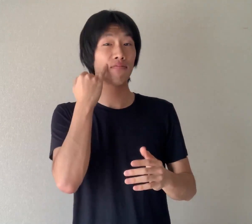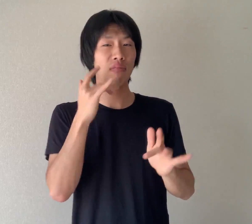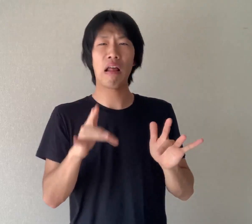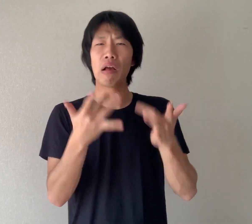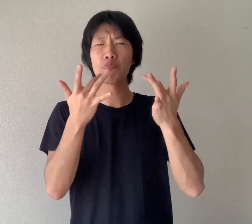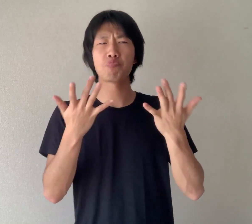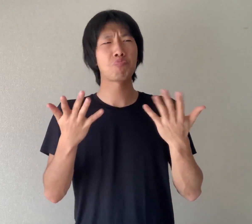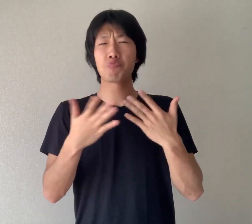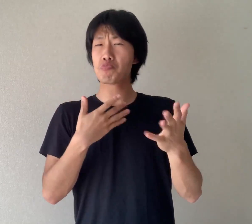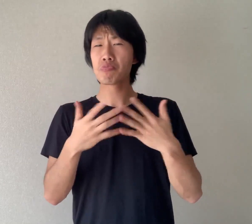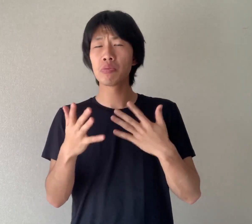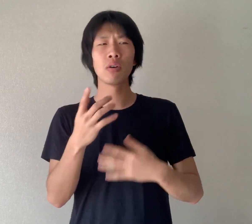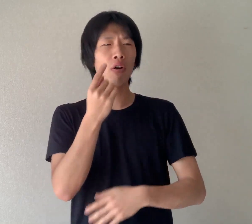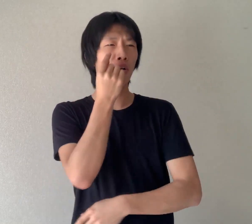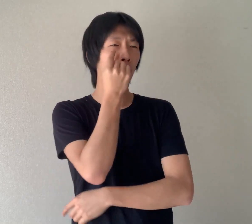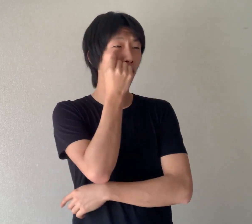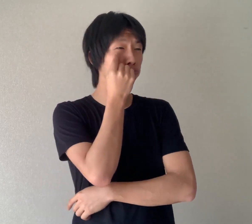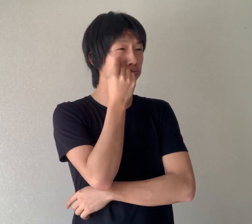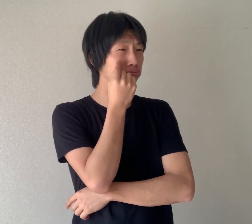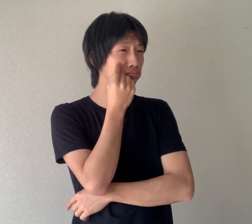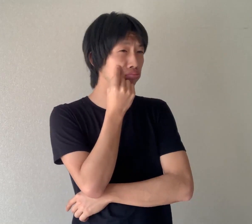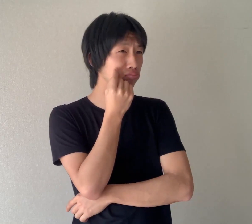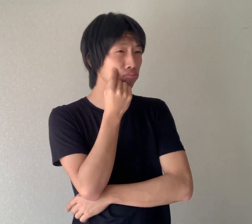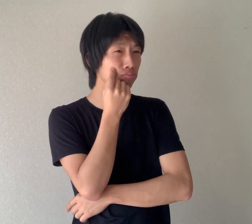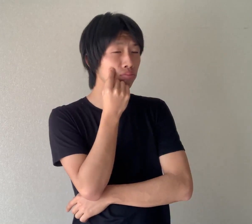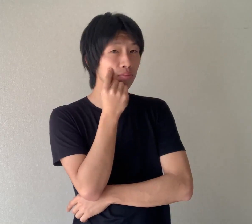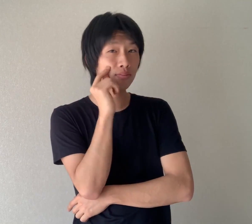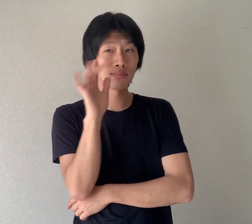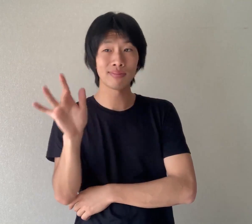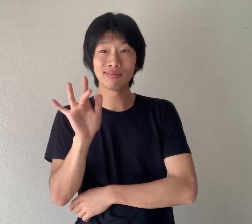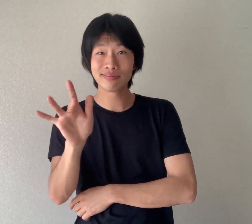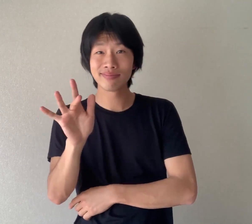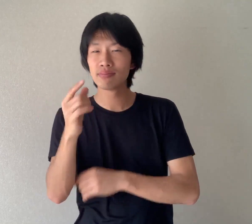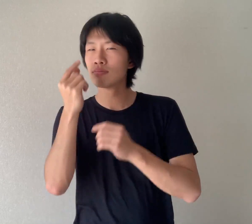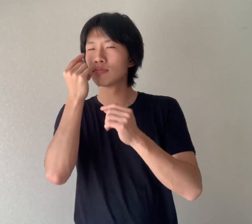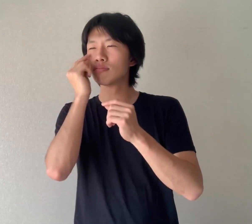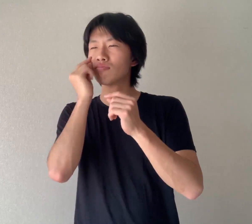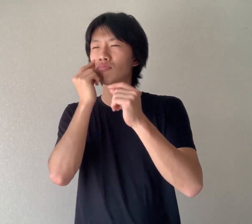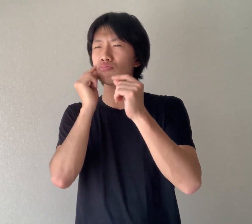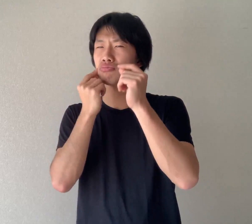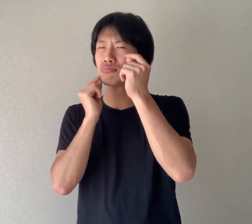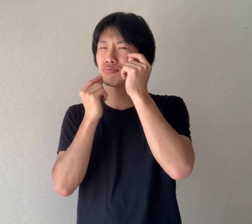a little bit sad, more sad,